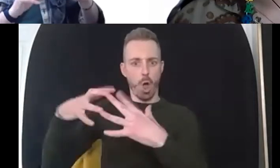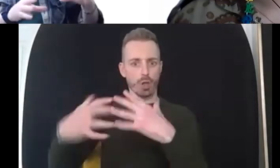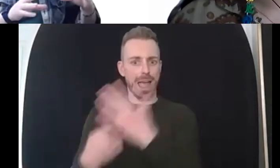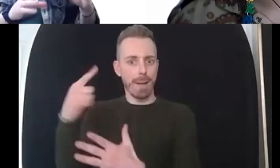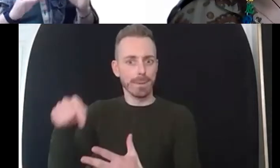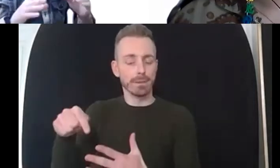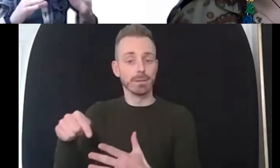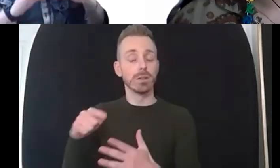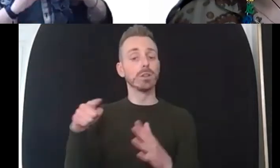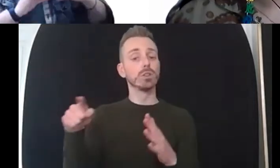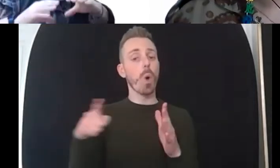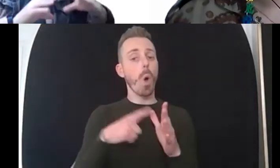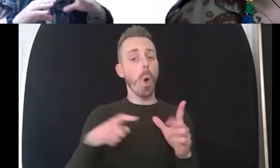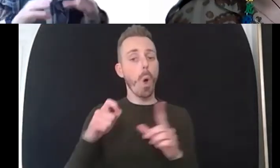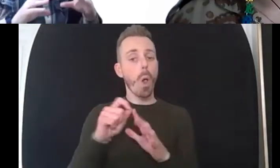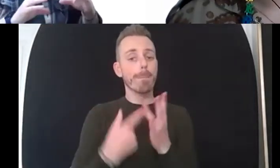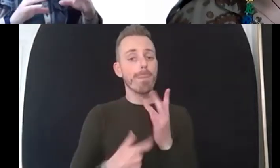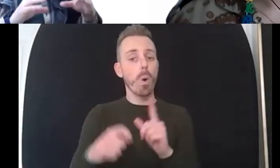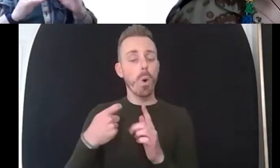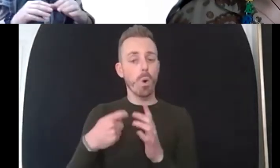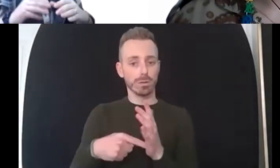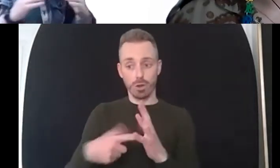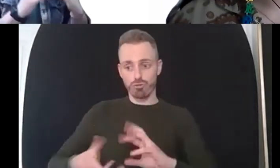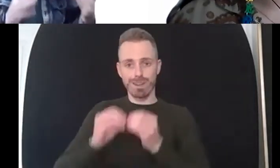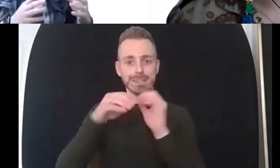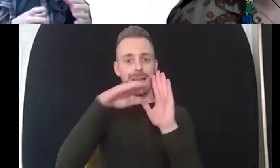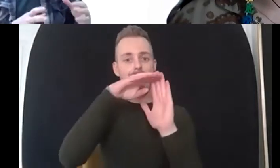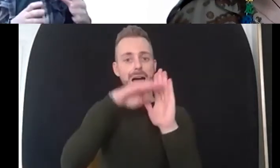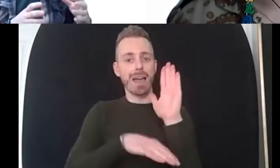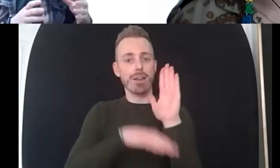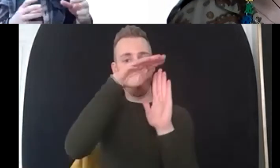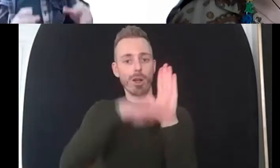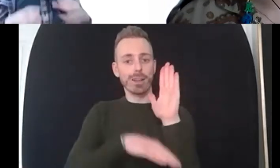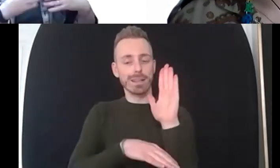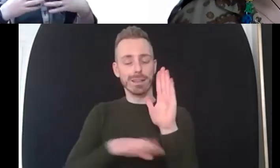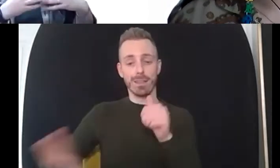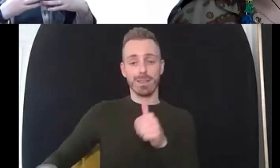based around the fact that the initial stage is anti-what we call anti-locution so the fact that